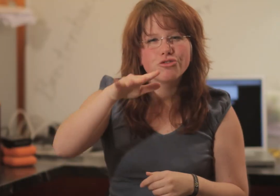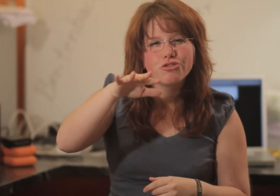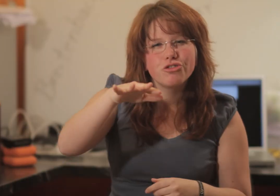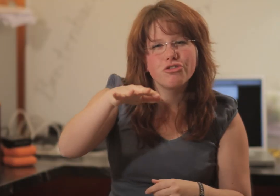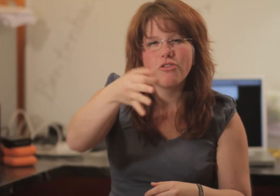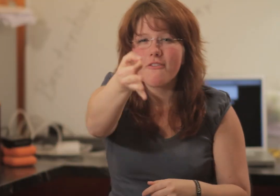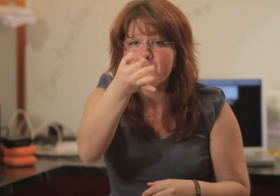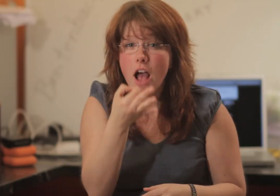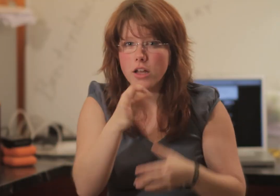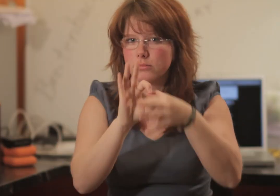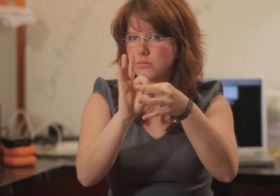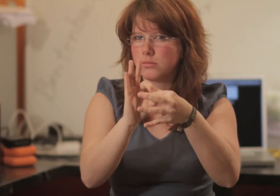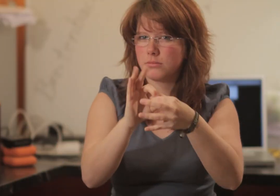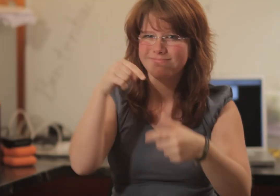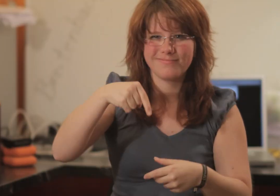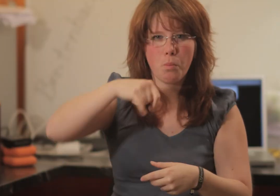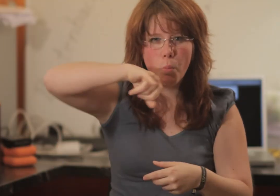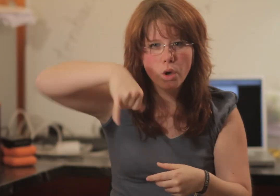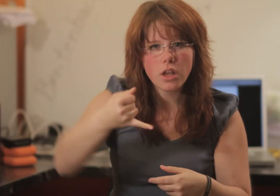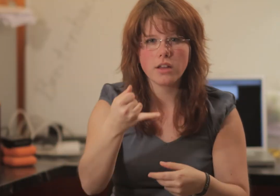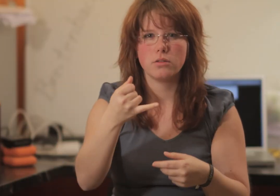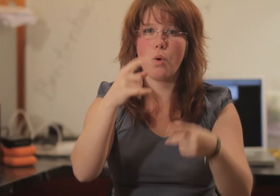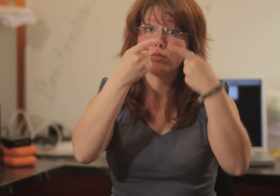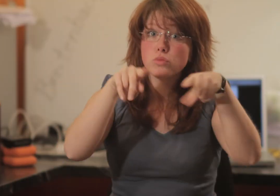Do you have any questions concerning this project,